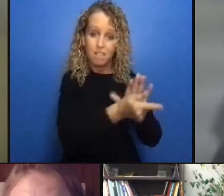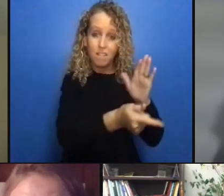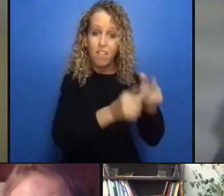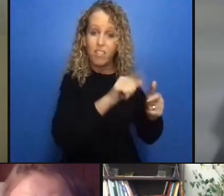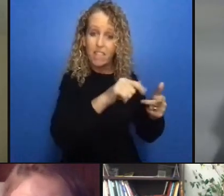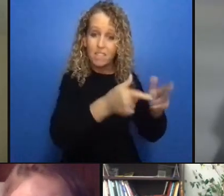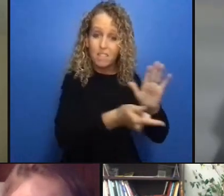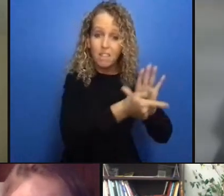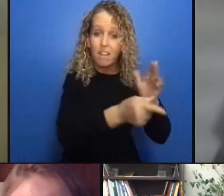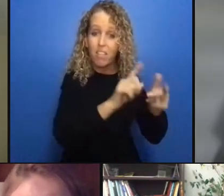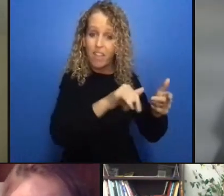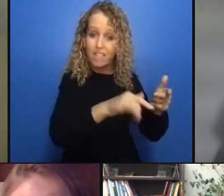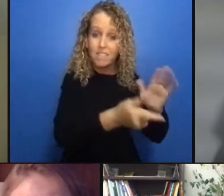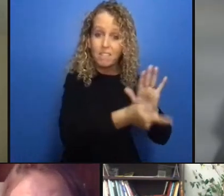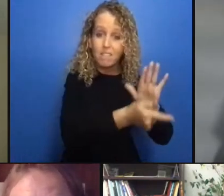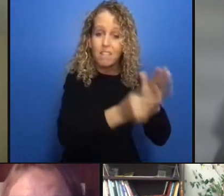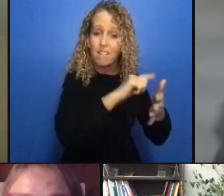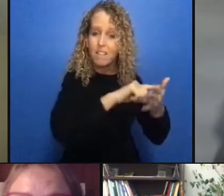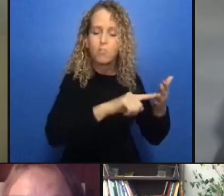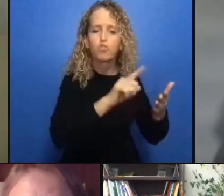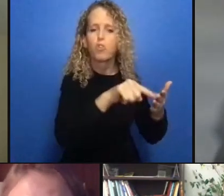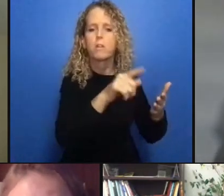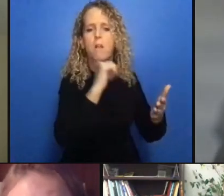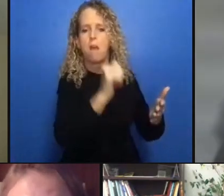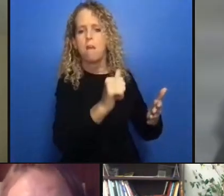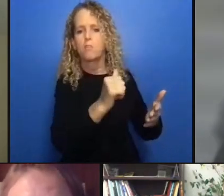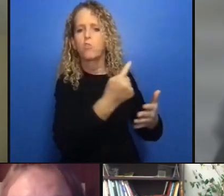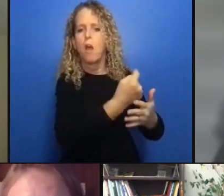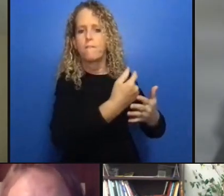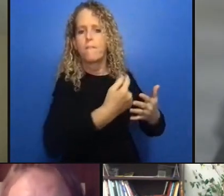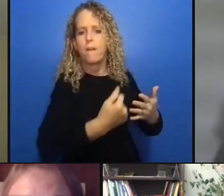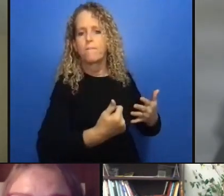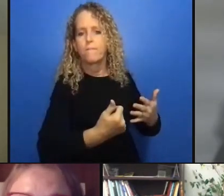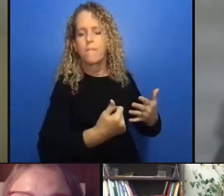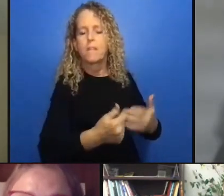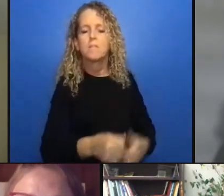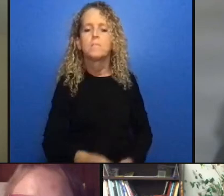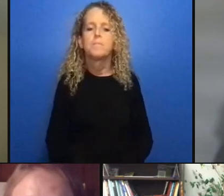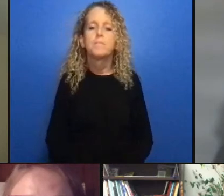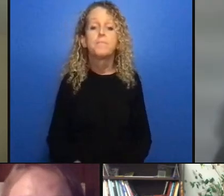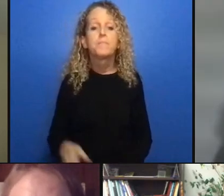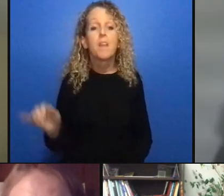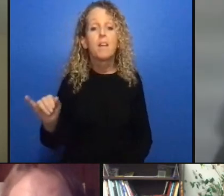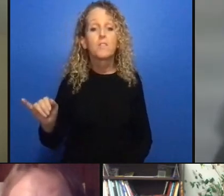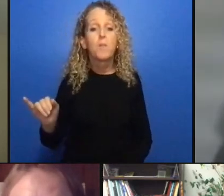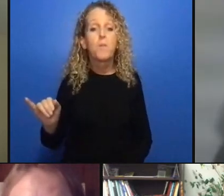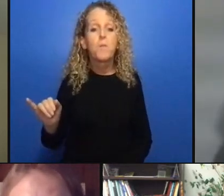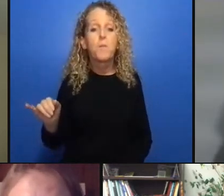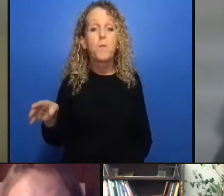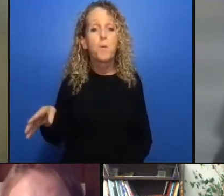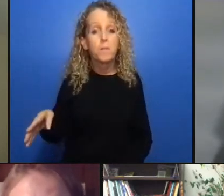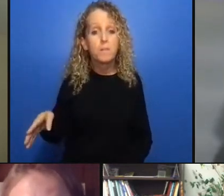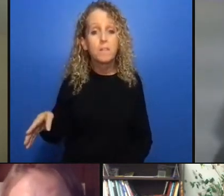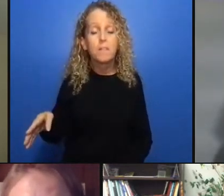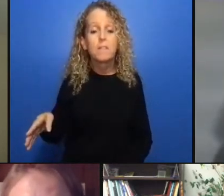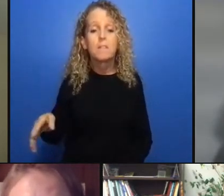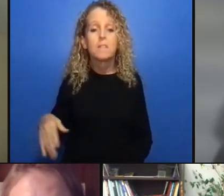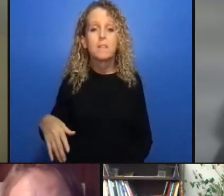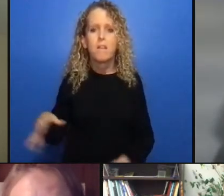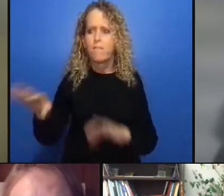services know that already right so it's kind of shocking that we didn't see them already and also